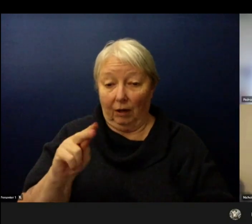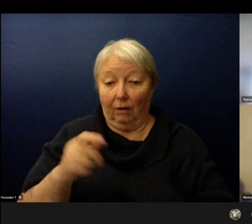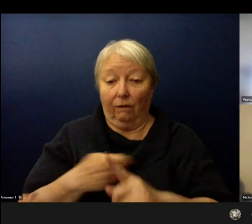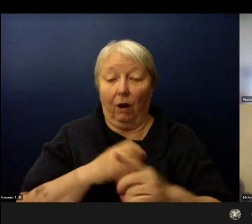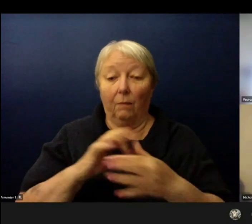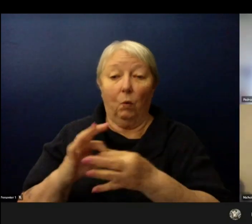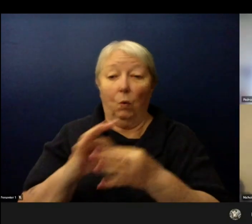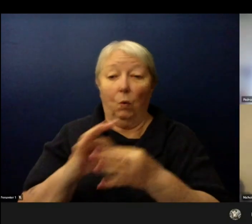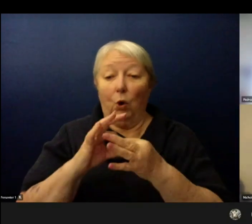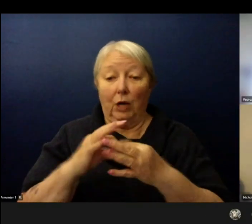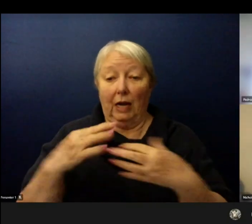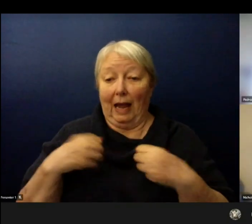Thank you, Dr. Pedroza.